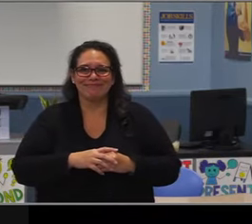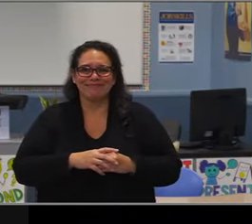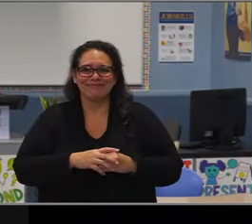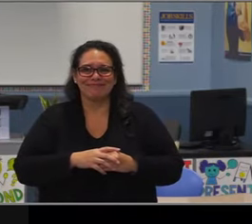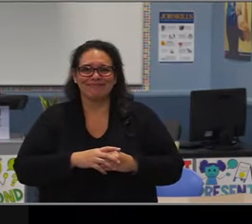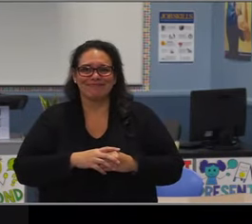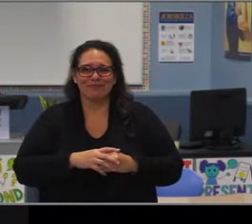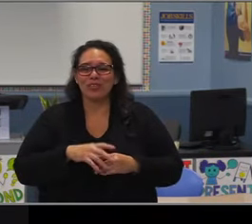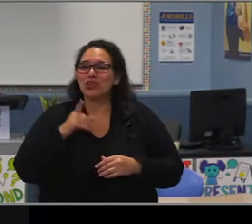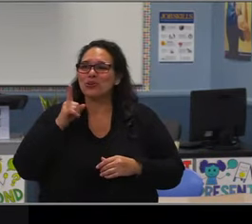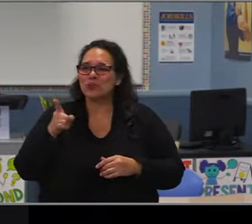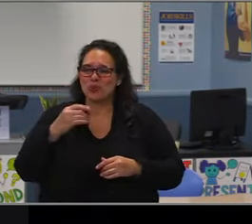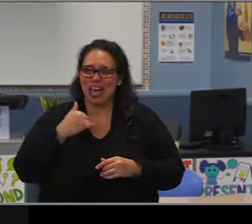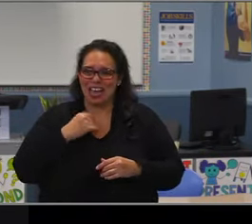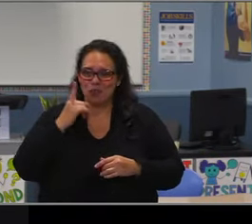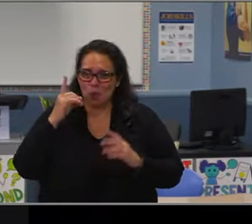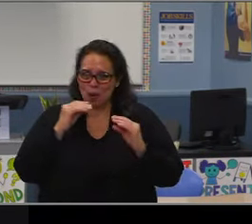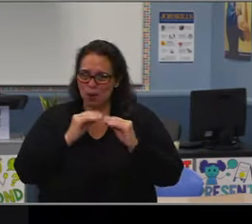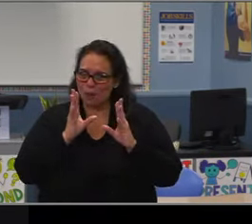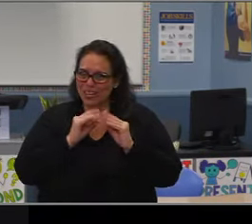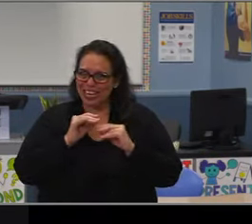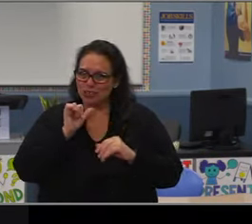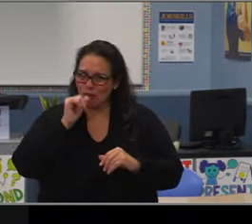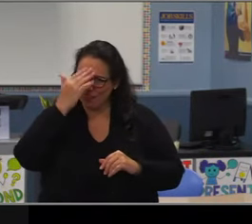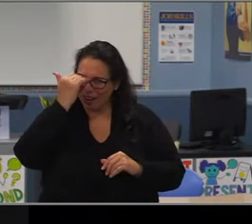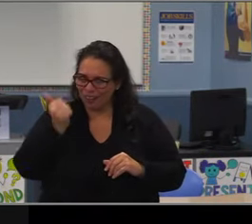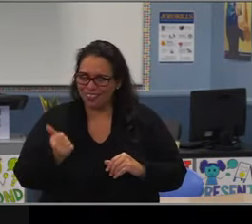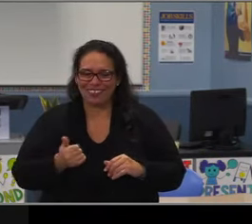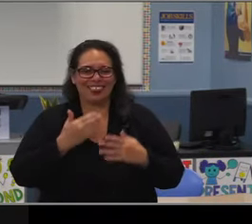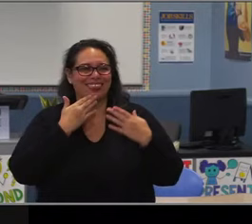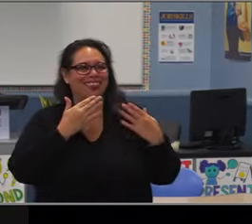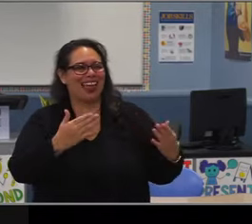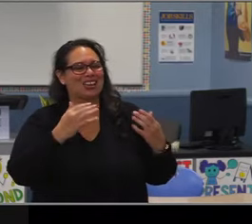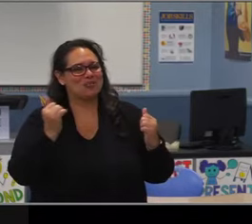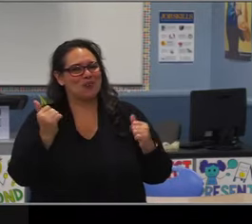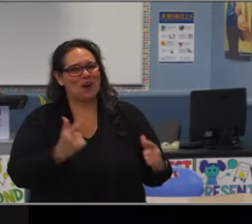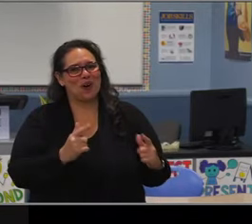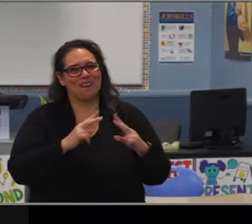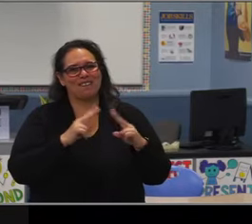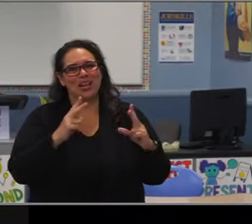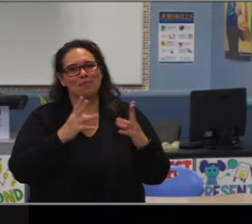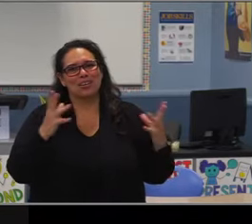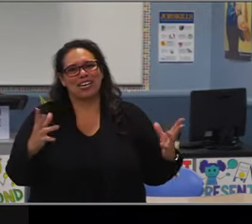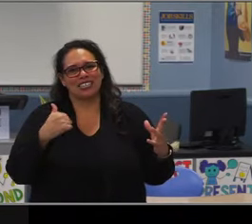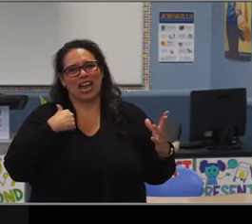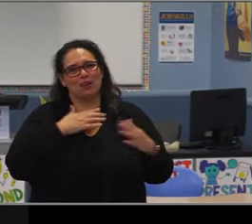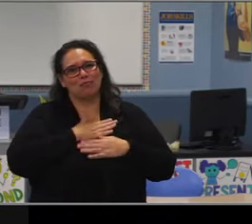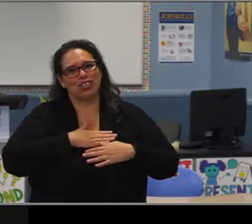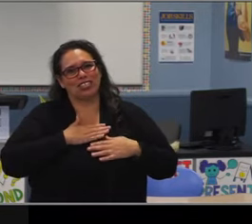of service to our district as a teacher, as a coach, as a principal